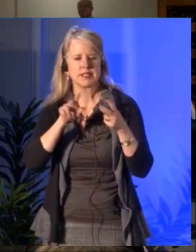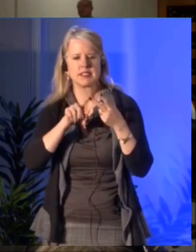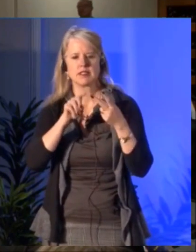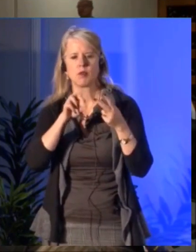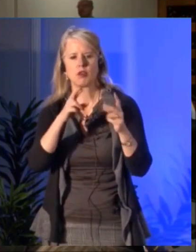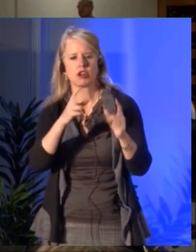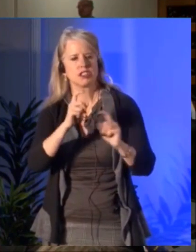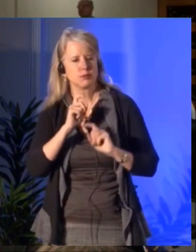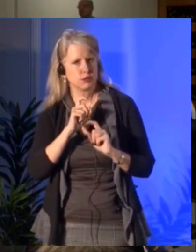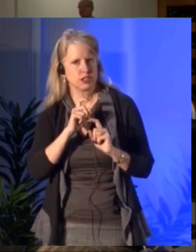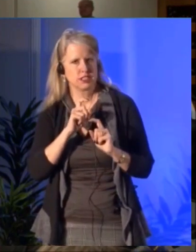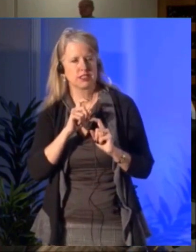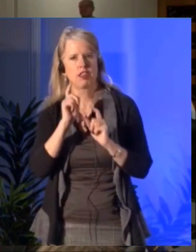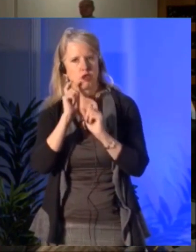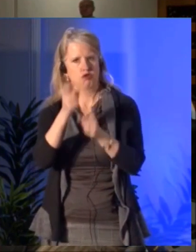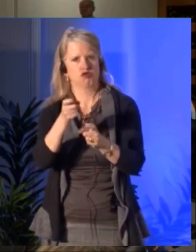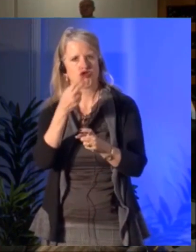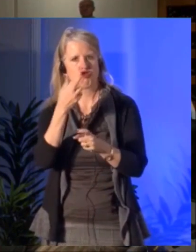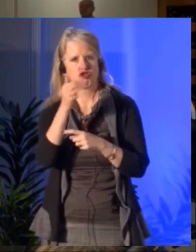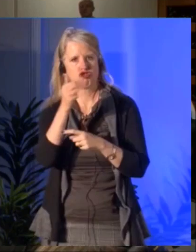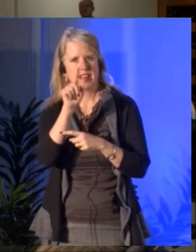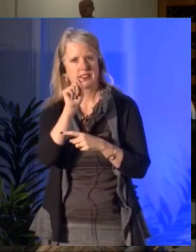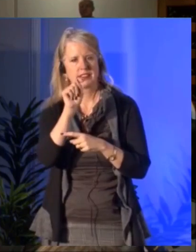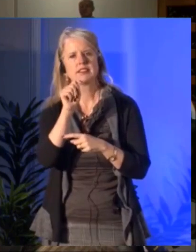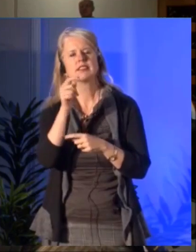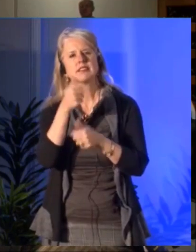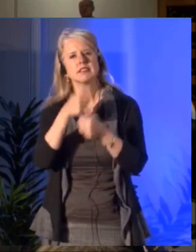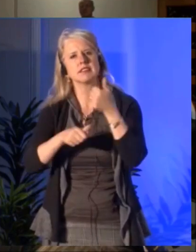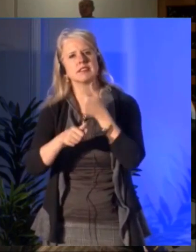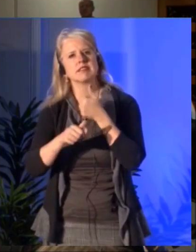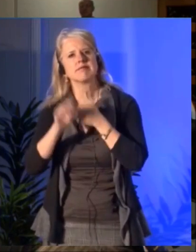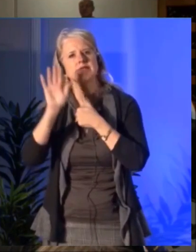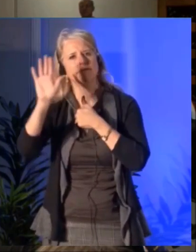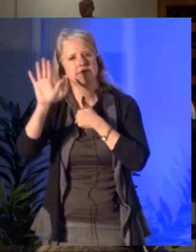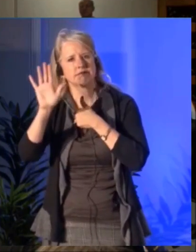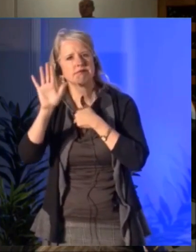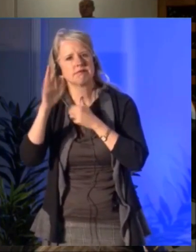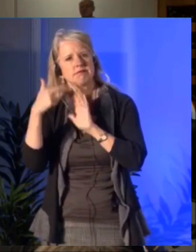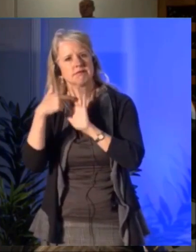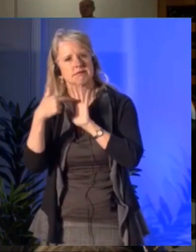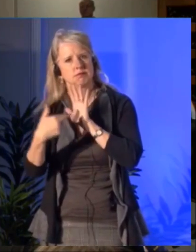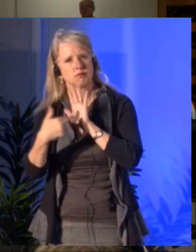on the tax implications of receiving grants.